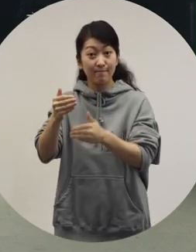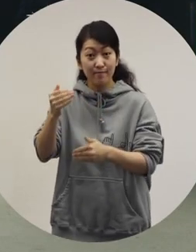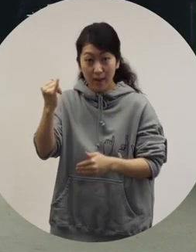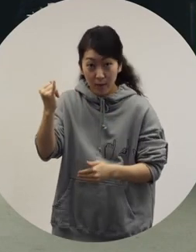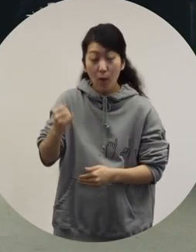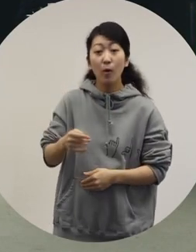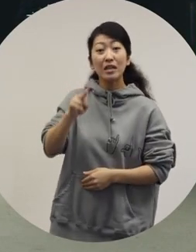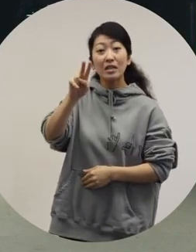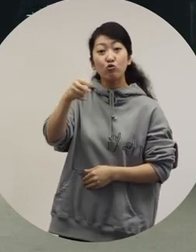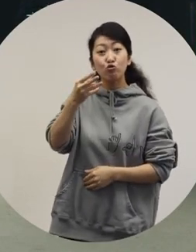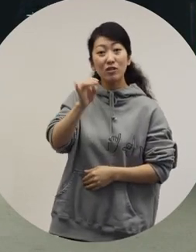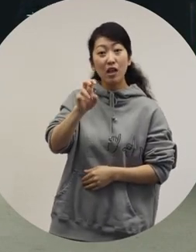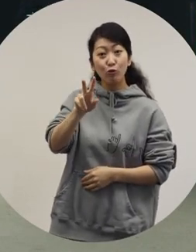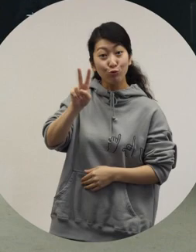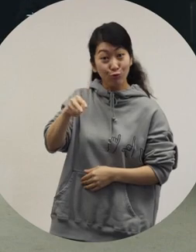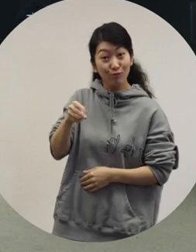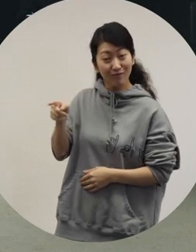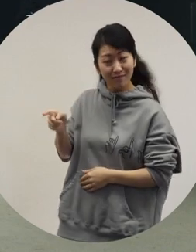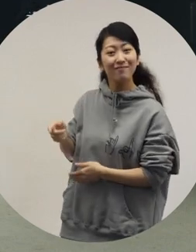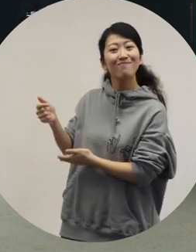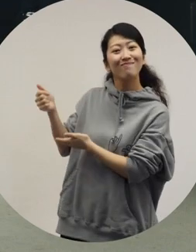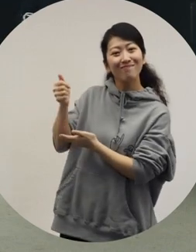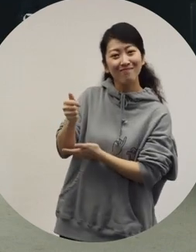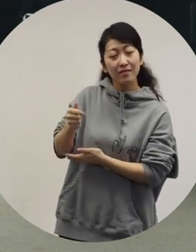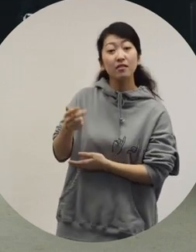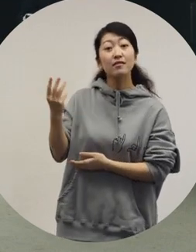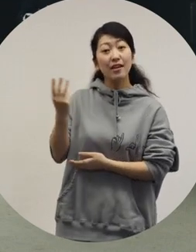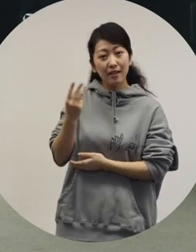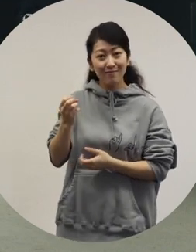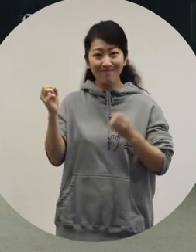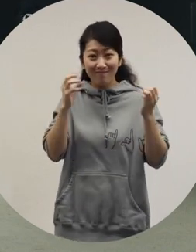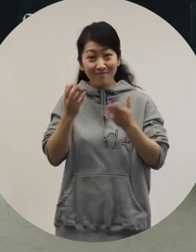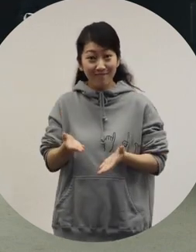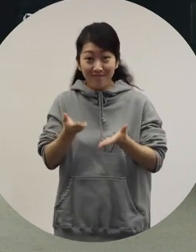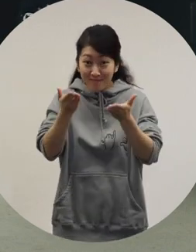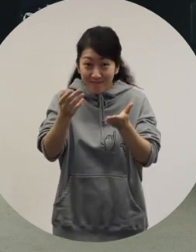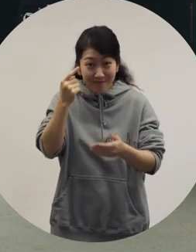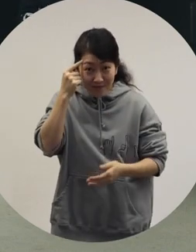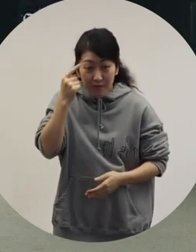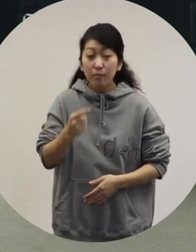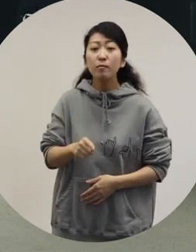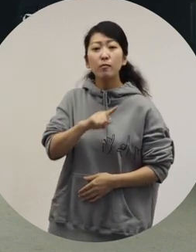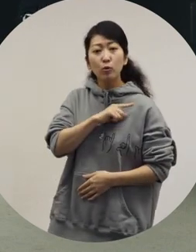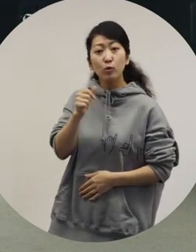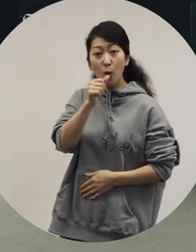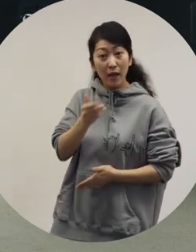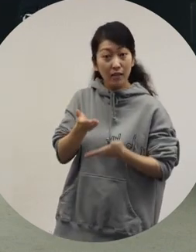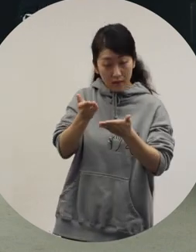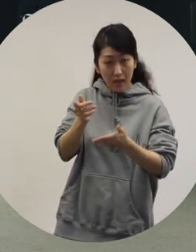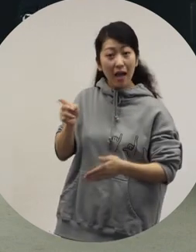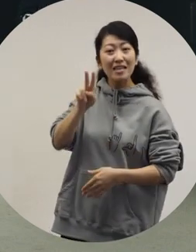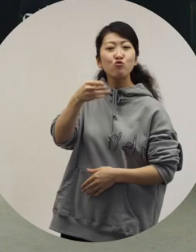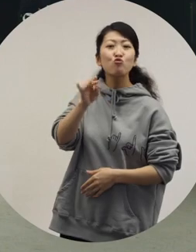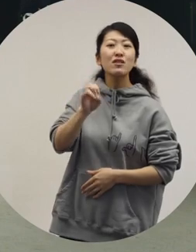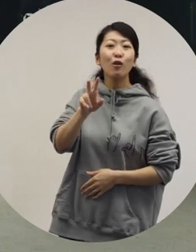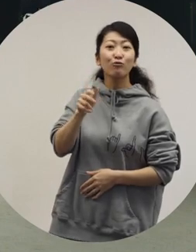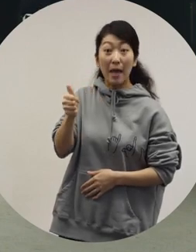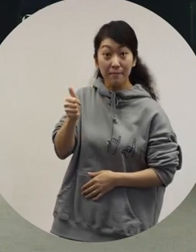and Ryuchell. The three of us will discuss the topic. First, let me introduce the speakers. Ryuchell.